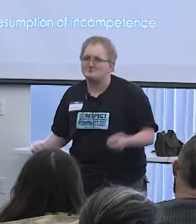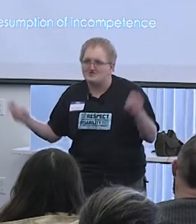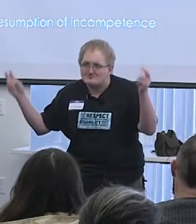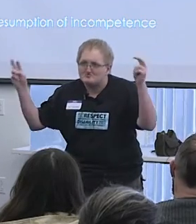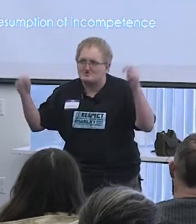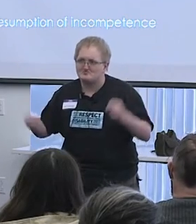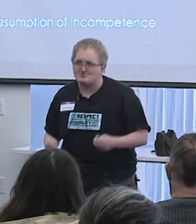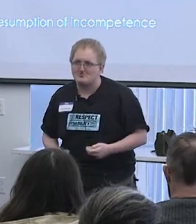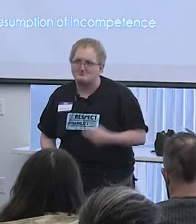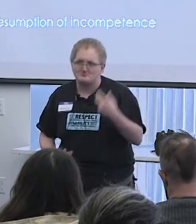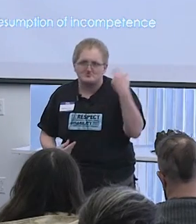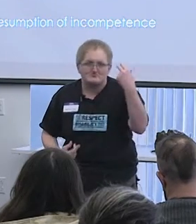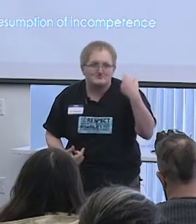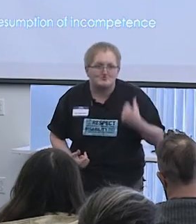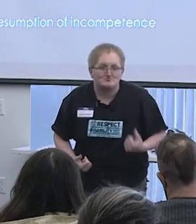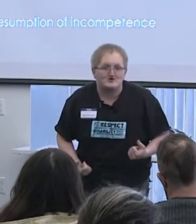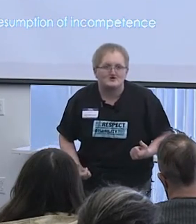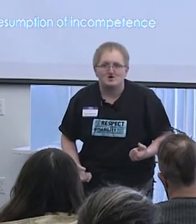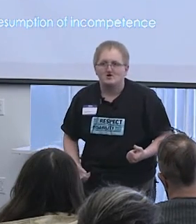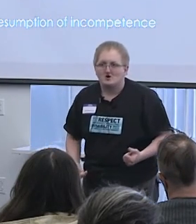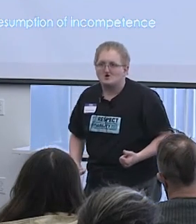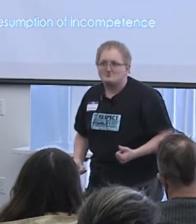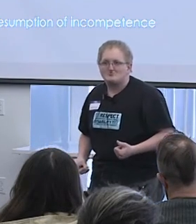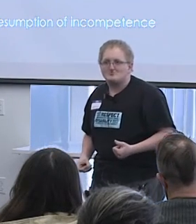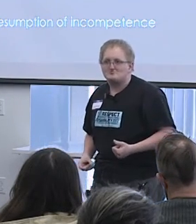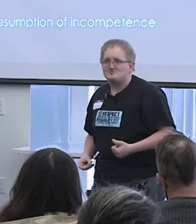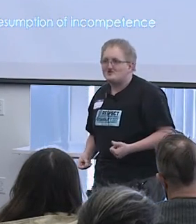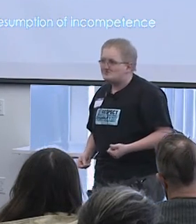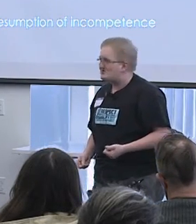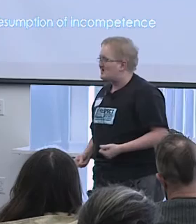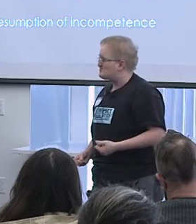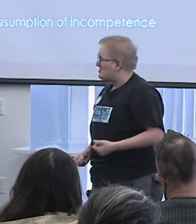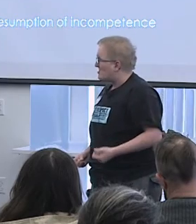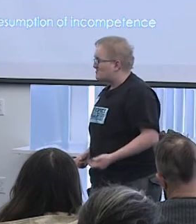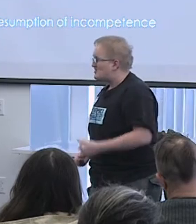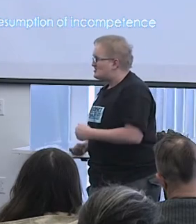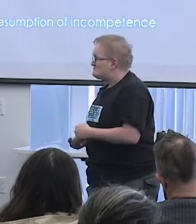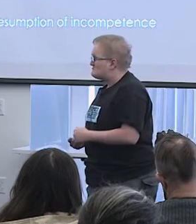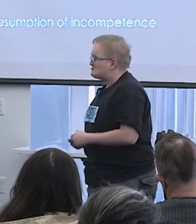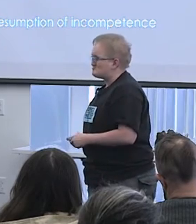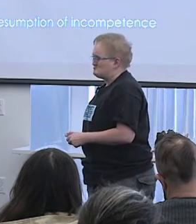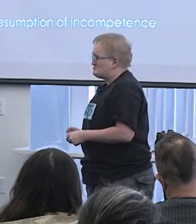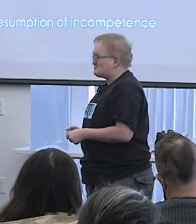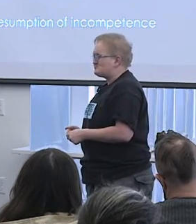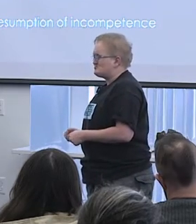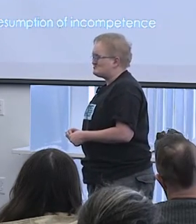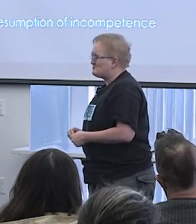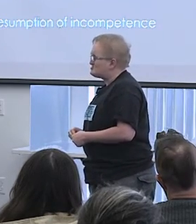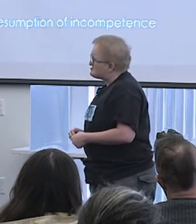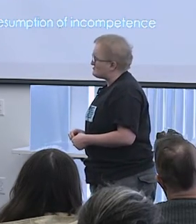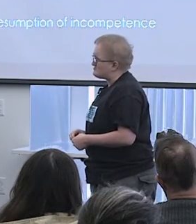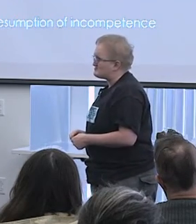benevolent forms, or so people think, of coercion, is that a lot of people don't know it's for their own good.